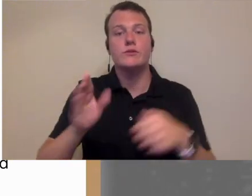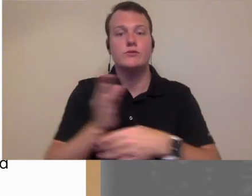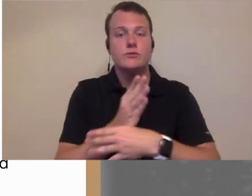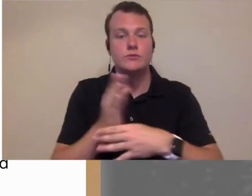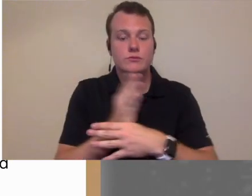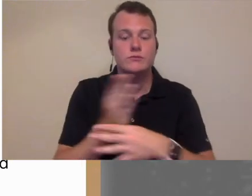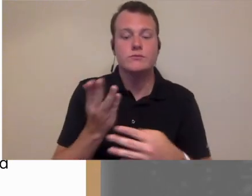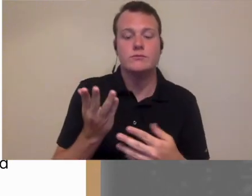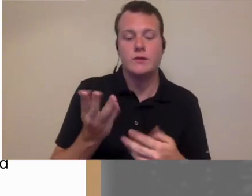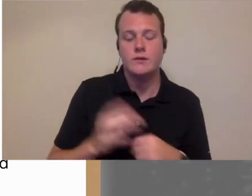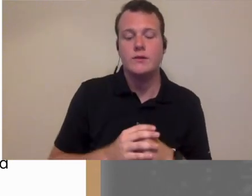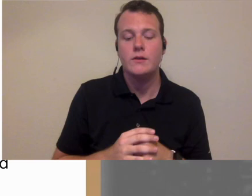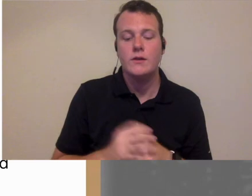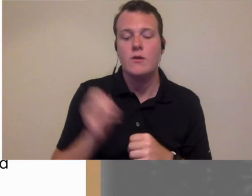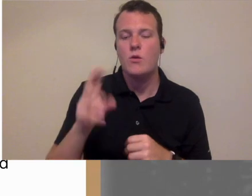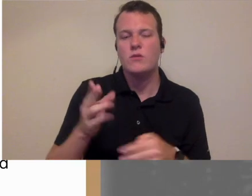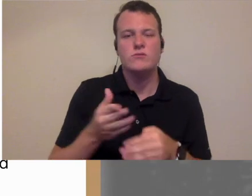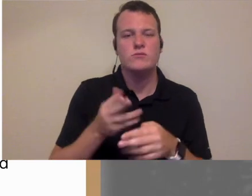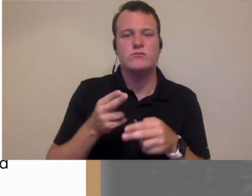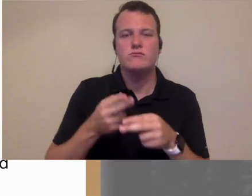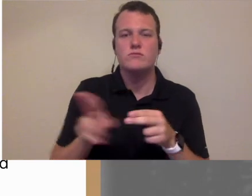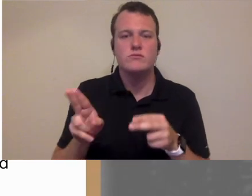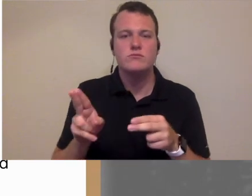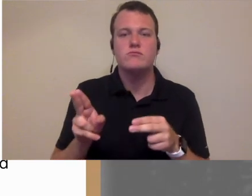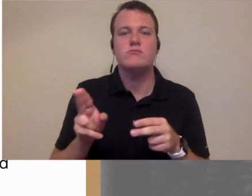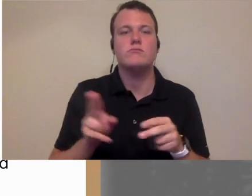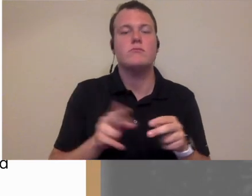in other cases more generic where you can program and you want to supplement